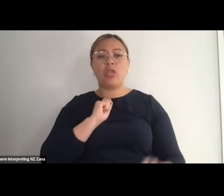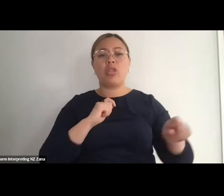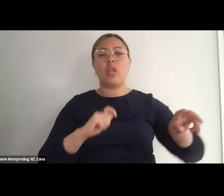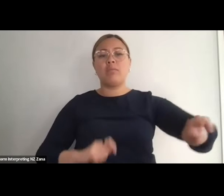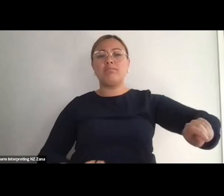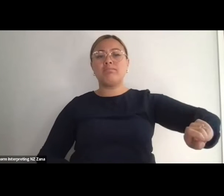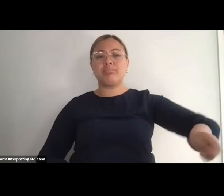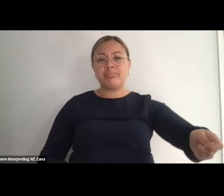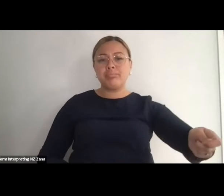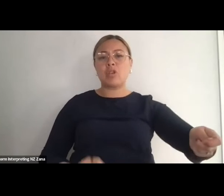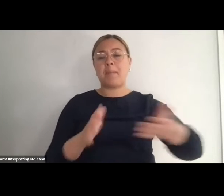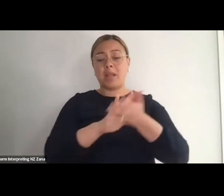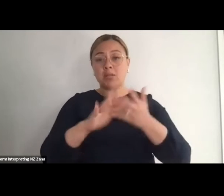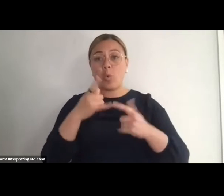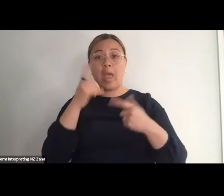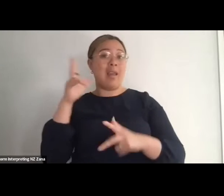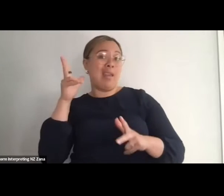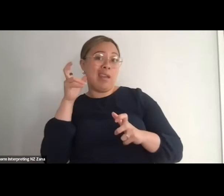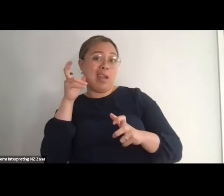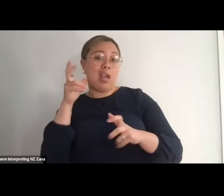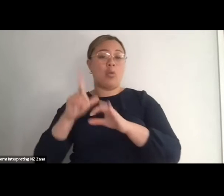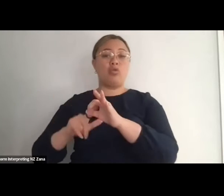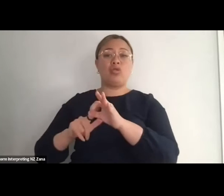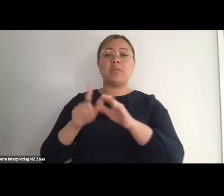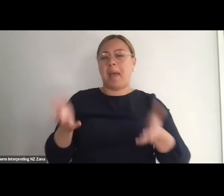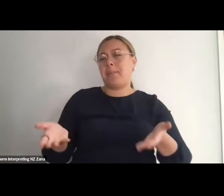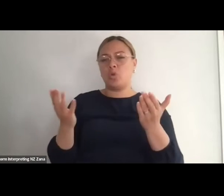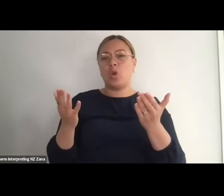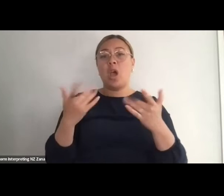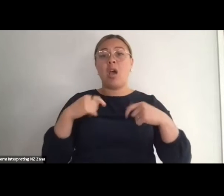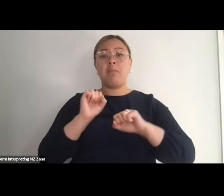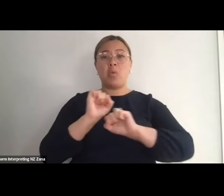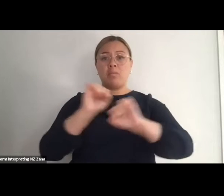whatever makes you most comfortable. However if you're seeing a screen just filled with